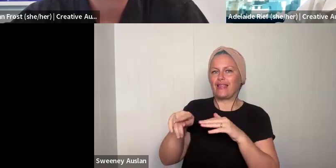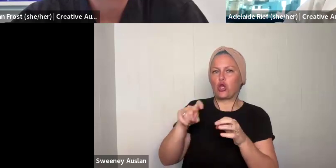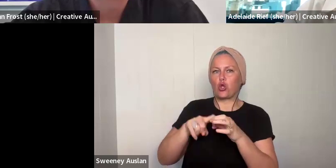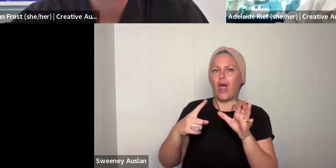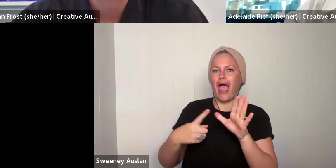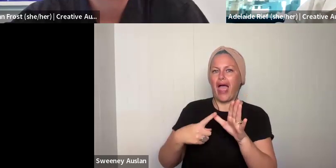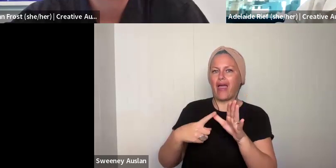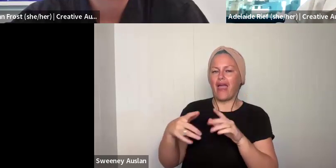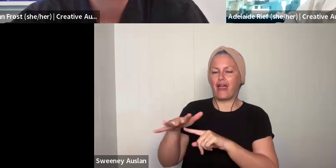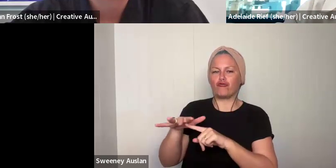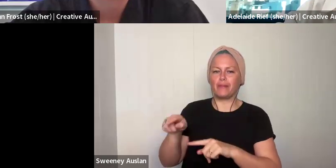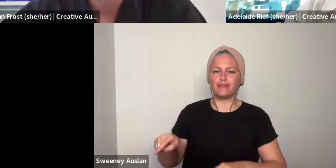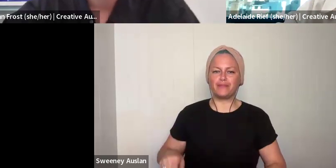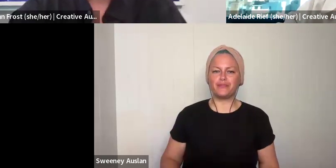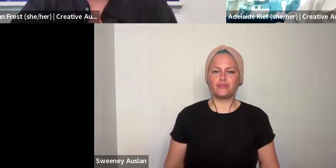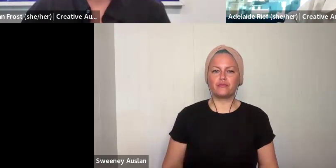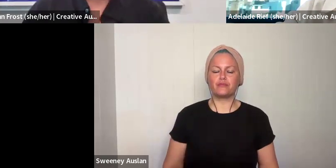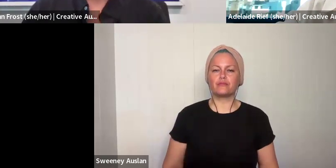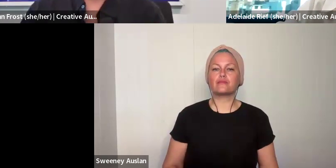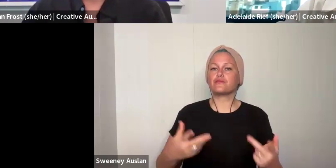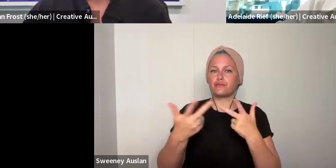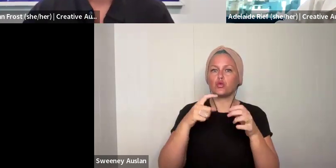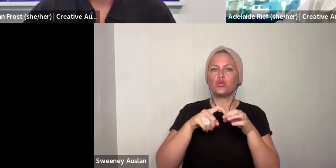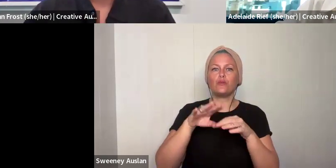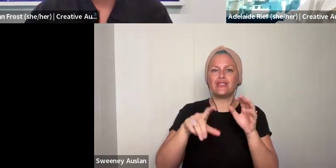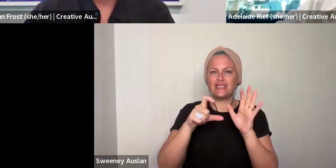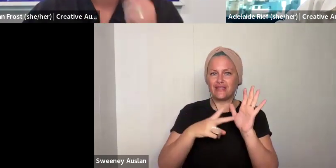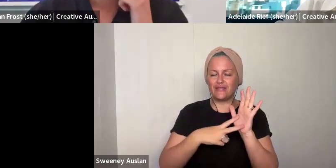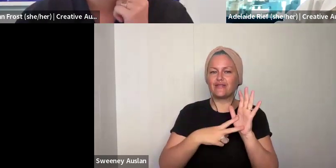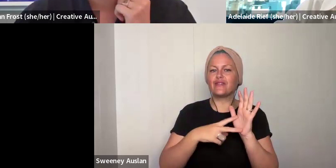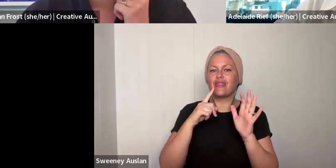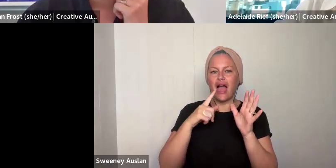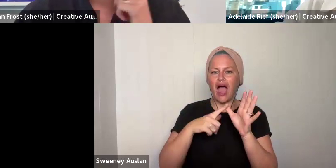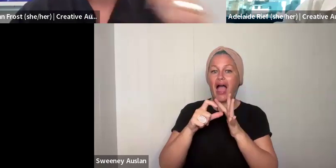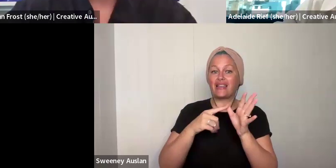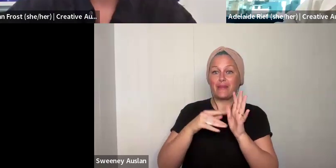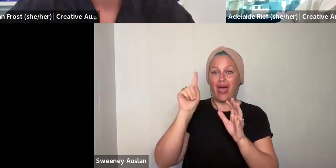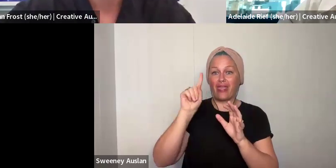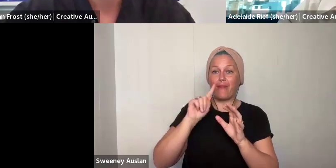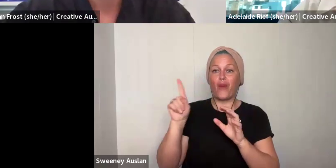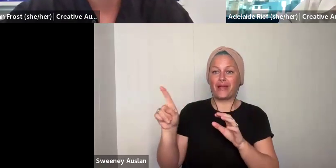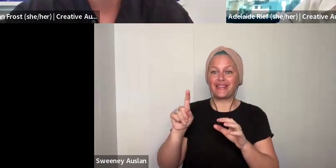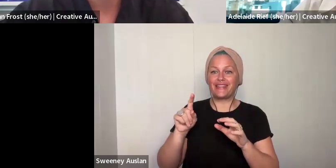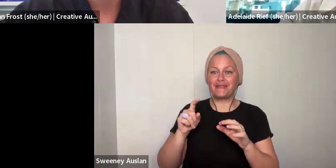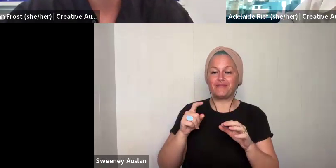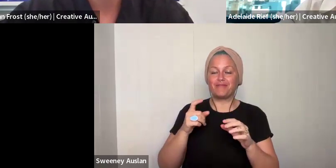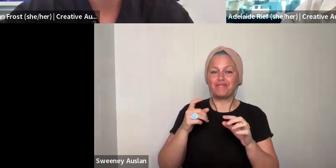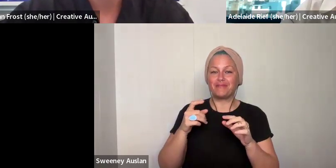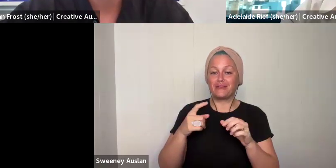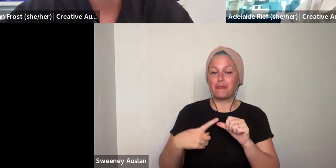good. If that was your question, have a look in the Q&A section, and you can see response to it. Another question here